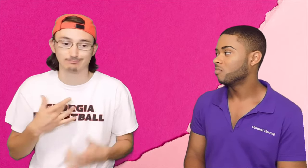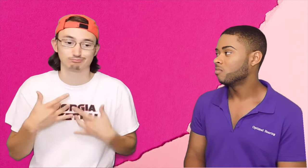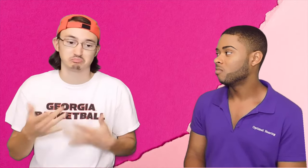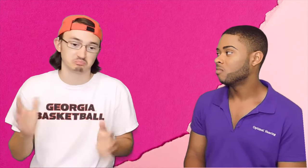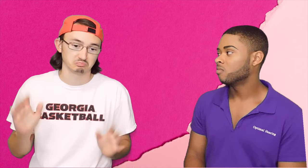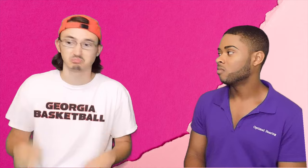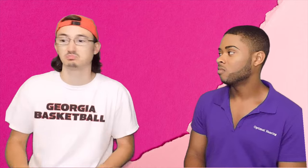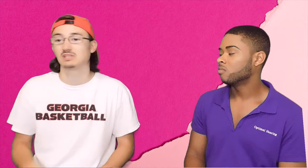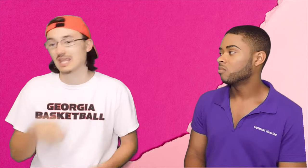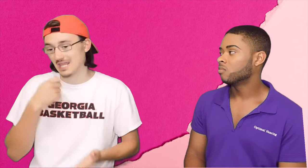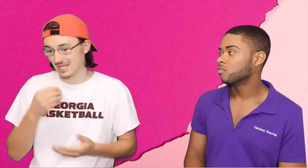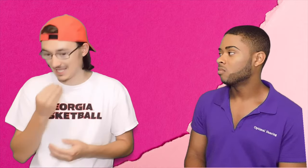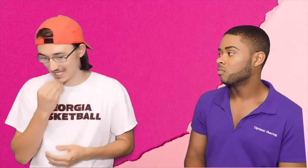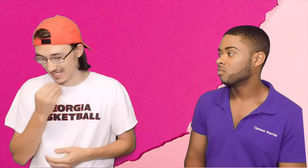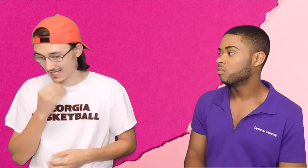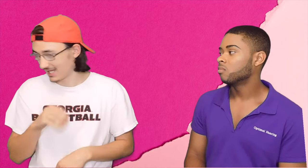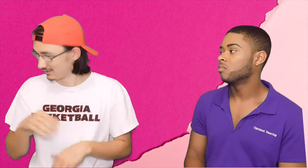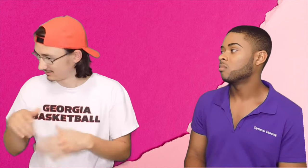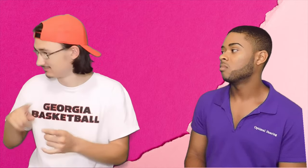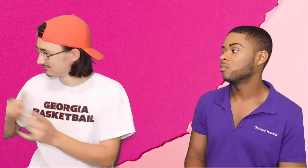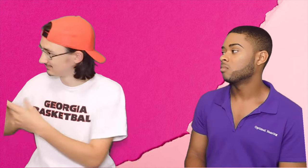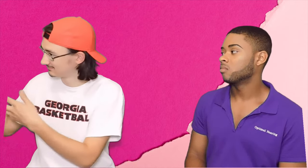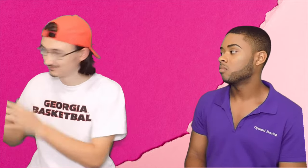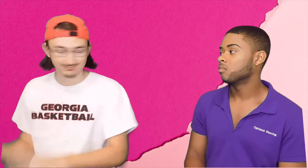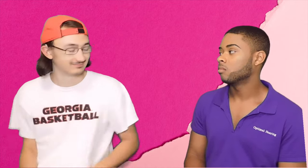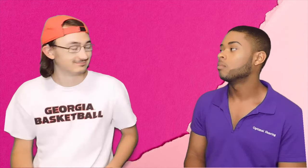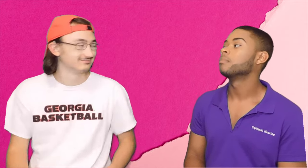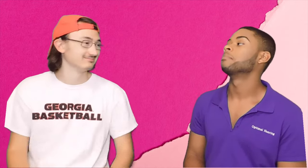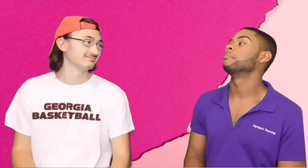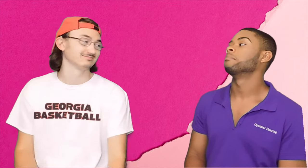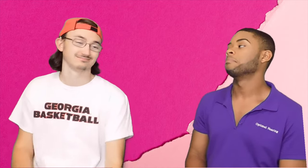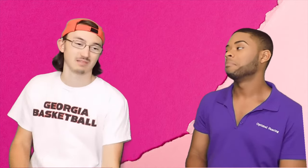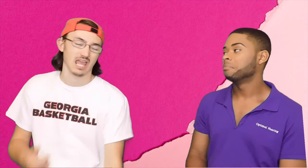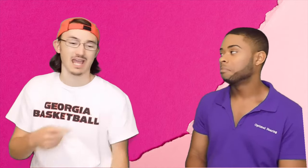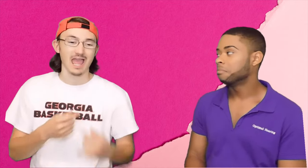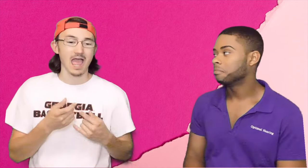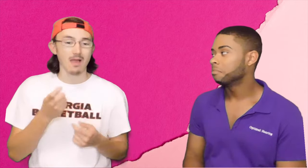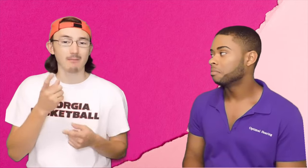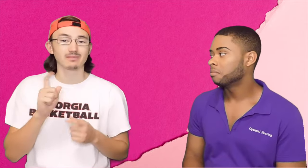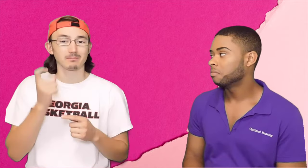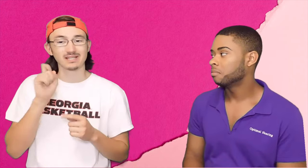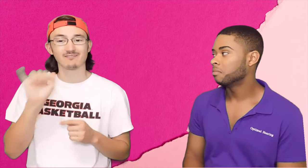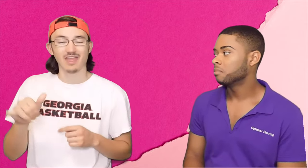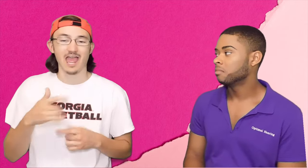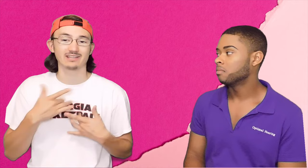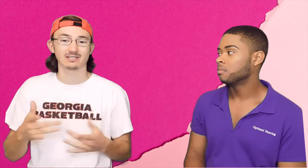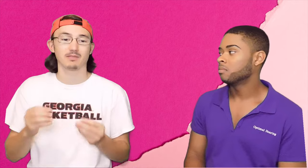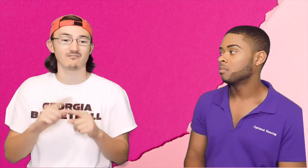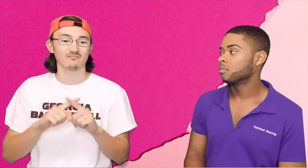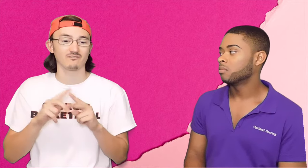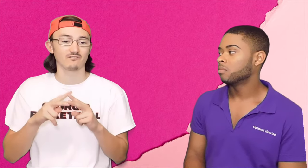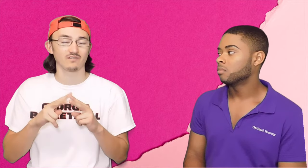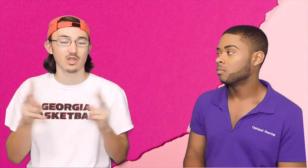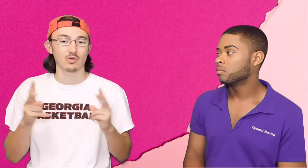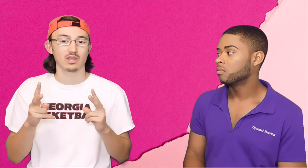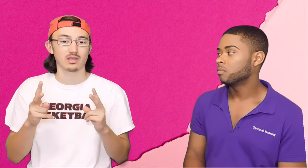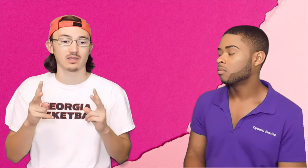So I just tend to you eat and then just, you know be on my own because that tends to be more